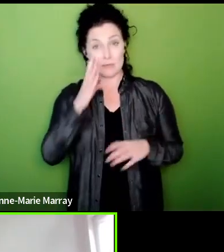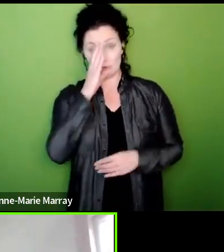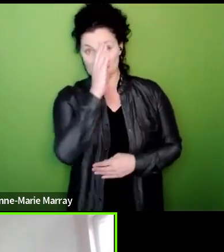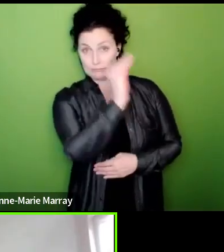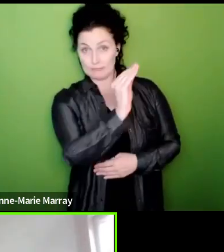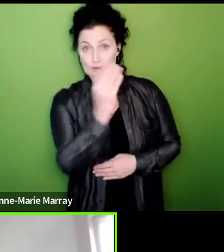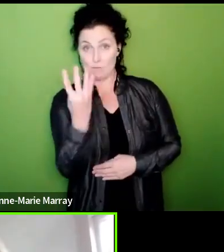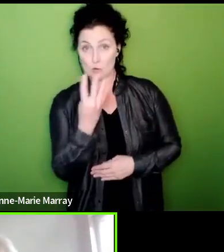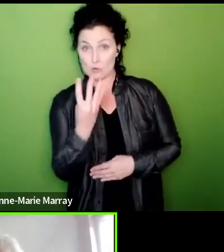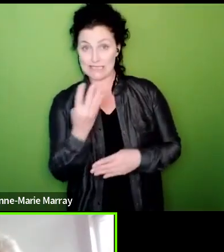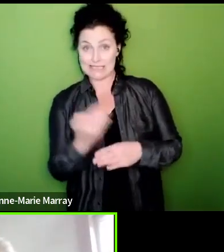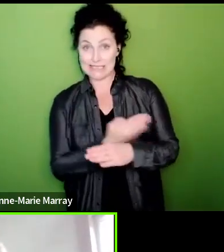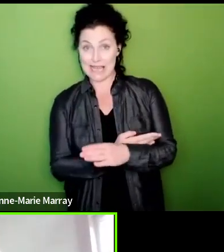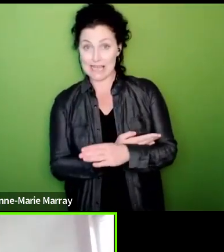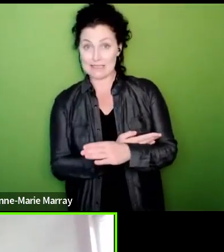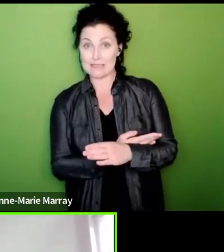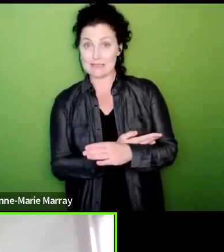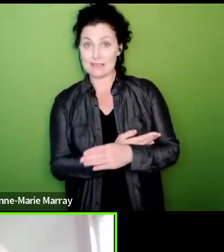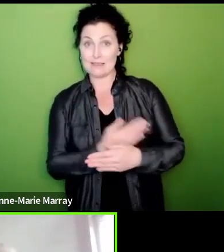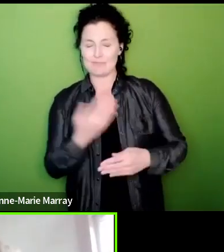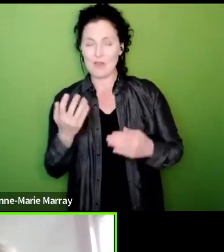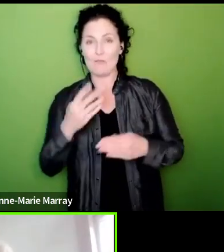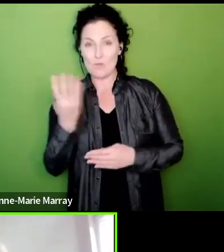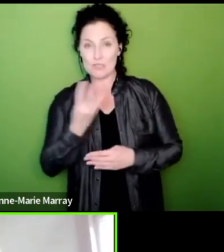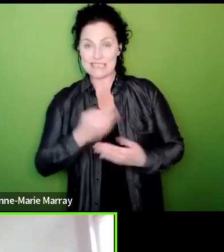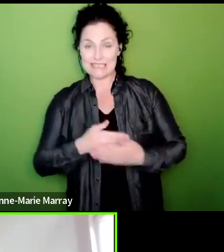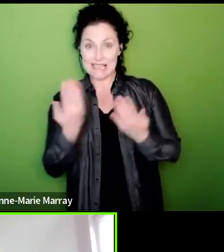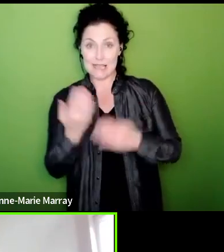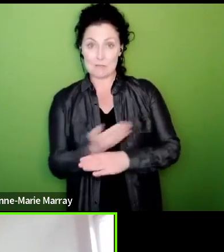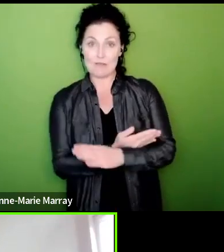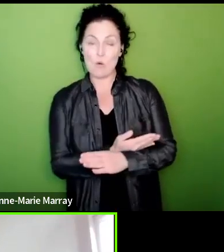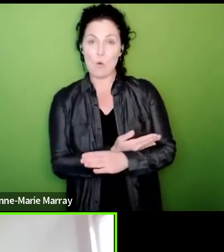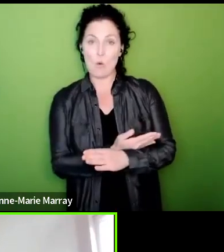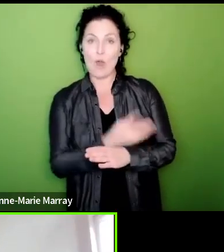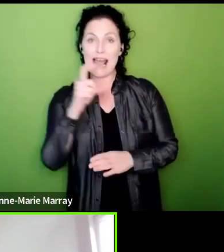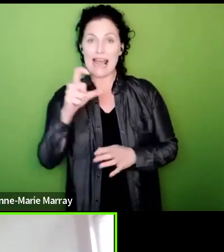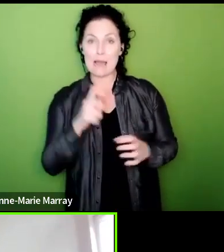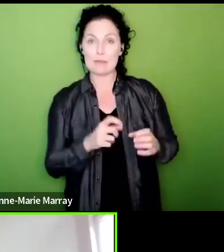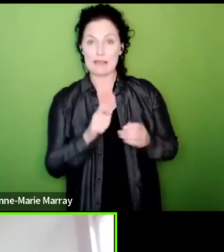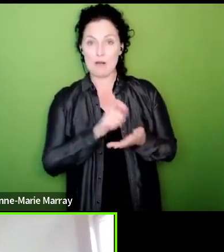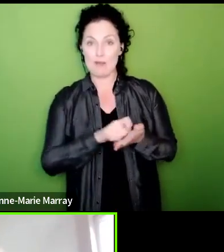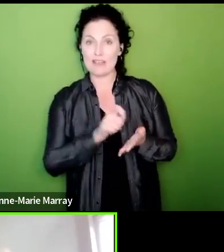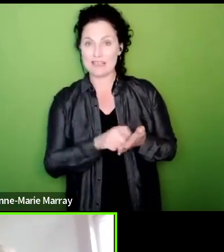that for that date that we have agreed to give the Cabinet Office a week in order to